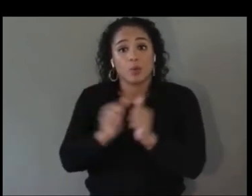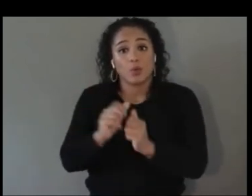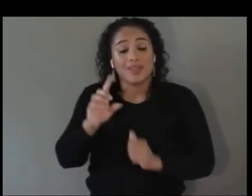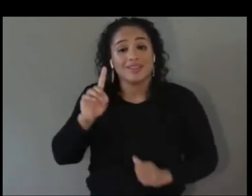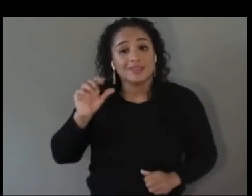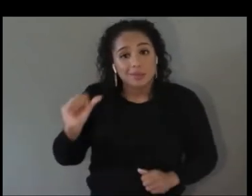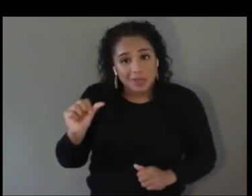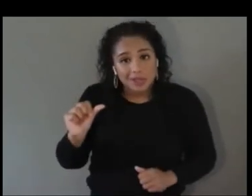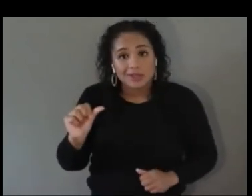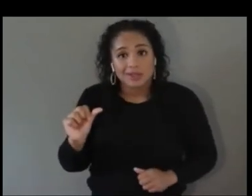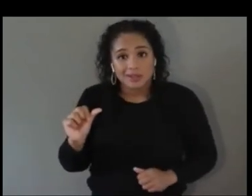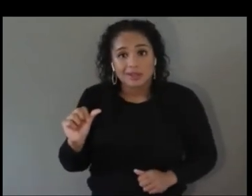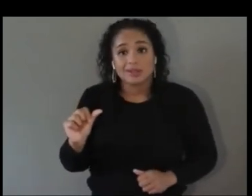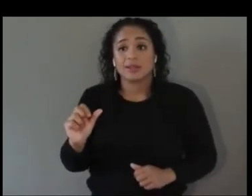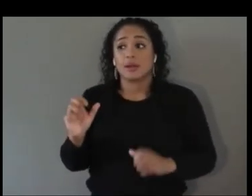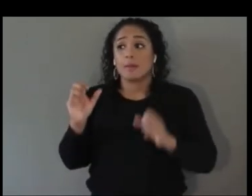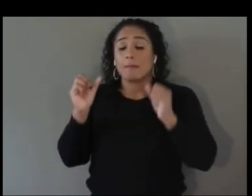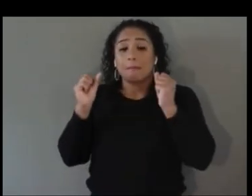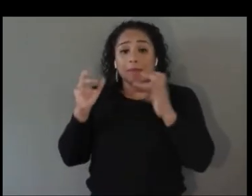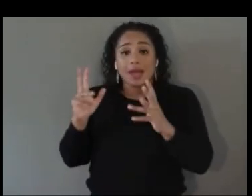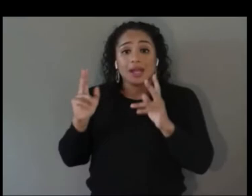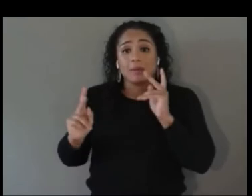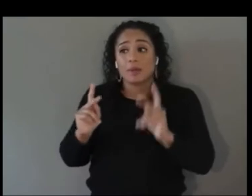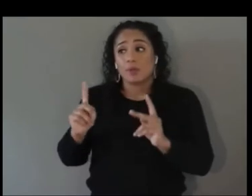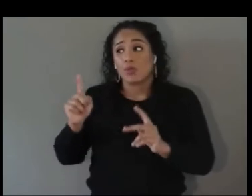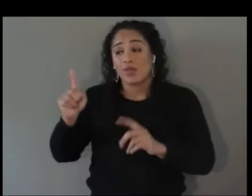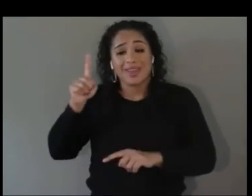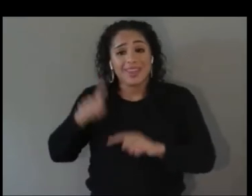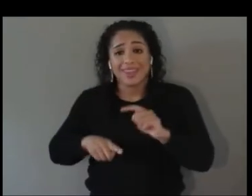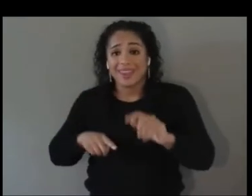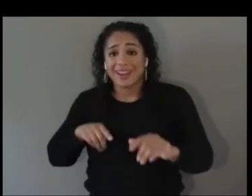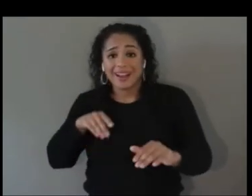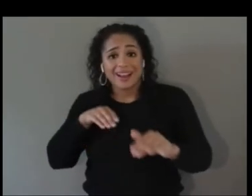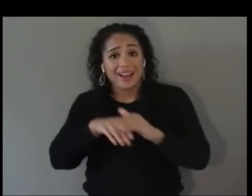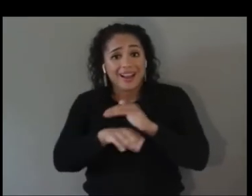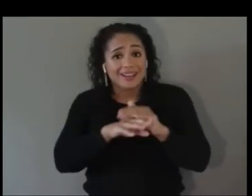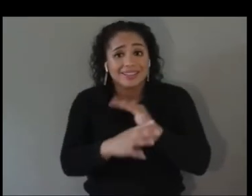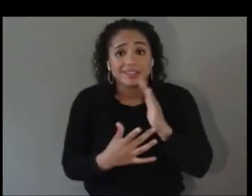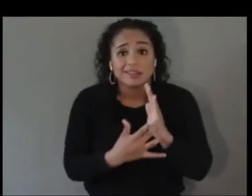even get in to use the technology, but they have cognitive abilities and creative capability to